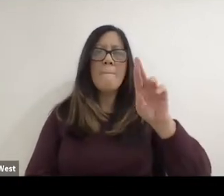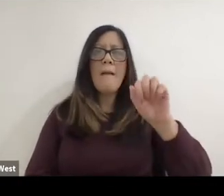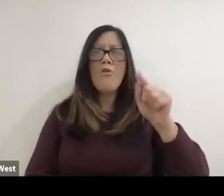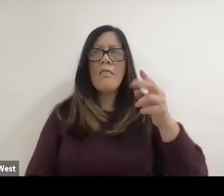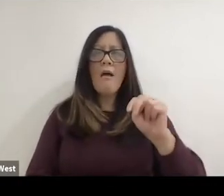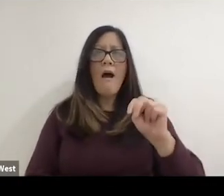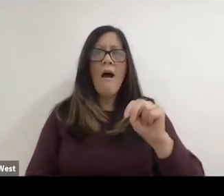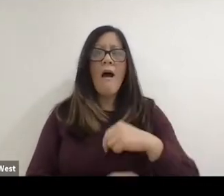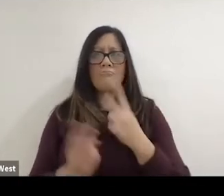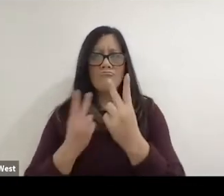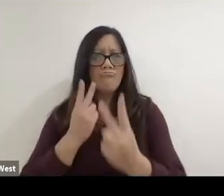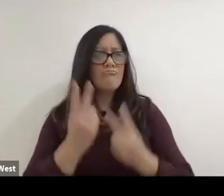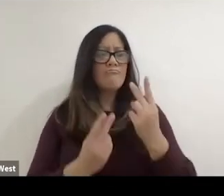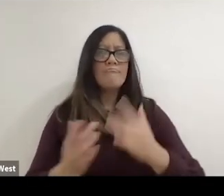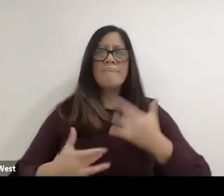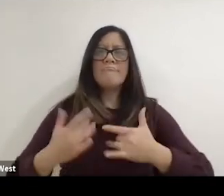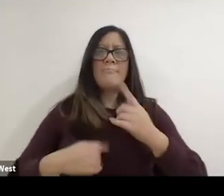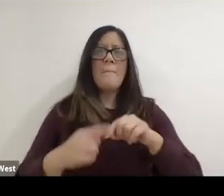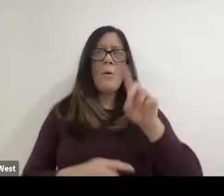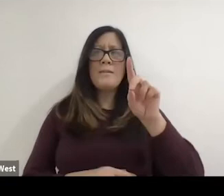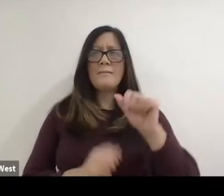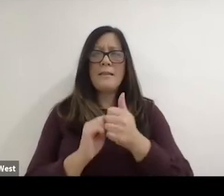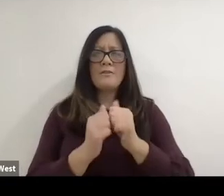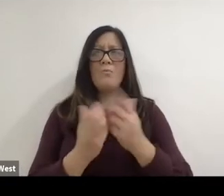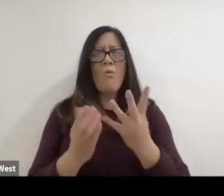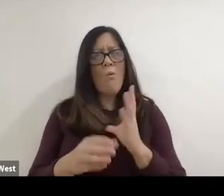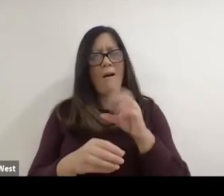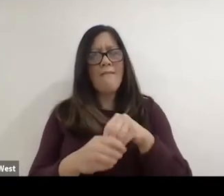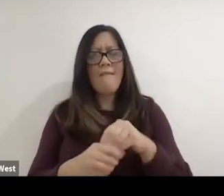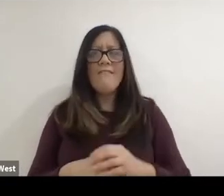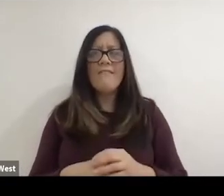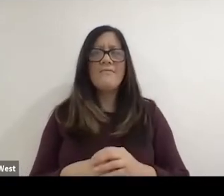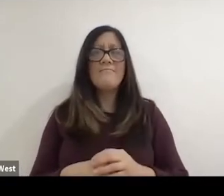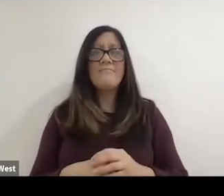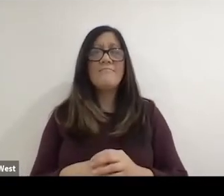about the possibilities of disability sport and getting involved. At the time, there was not as much